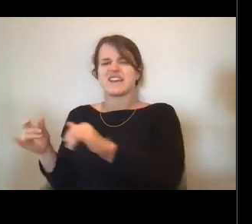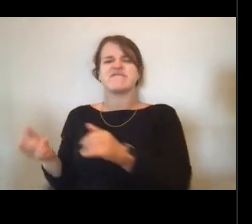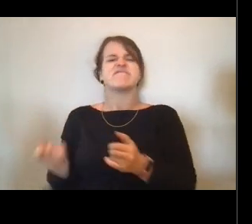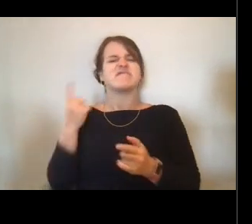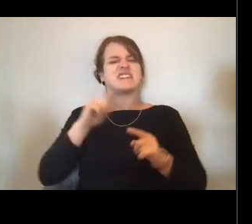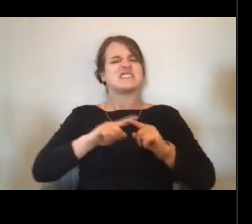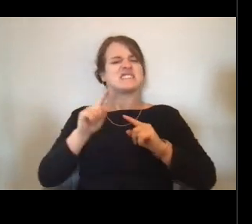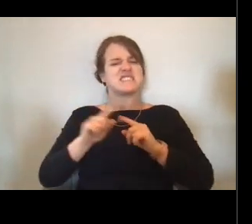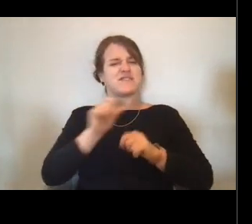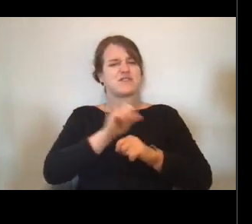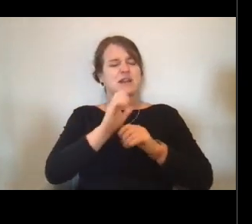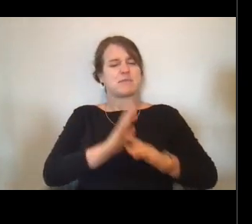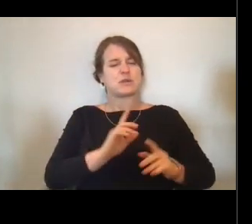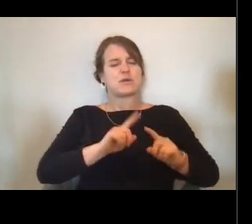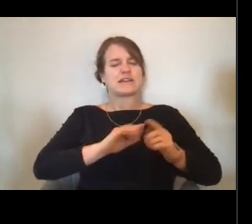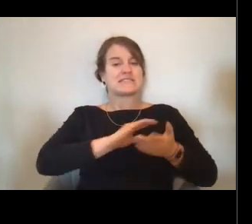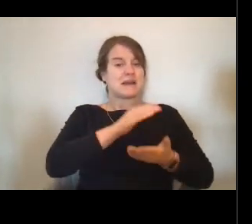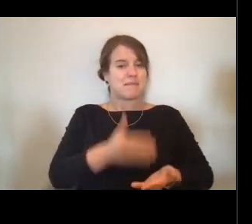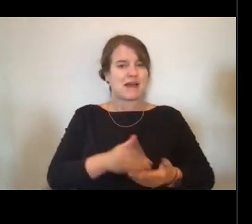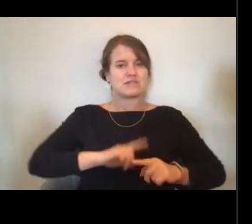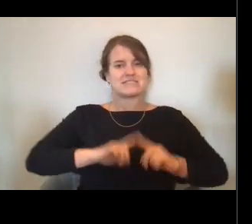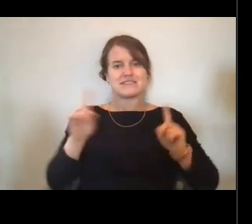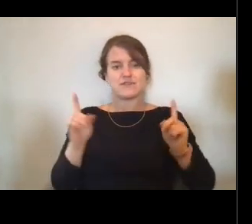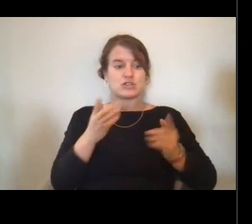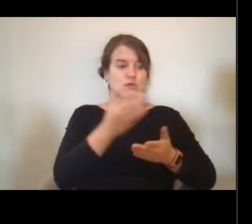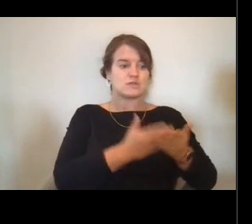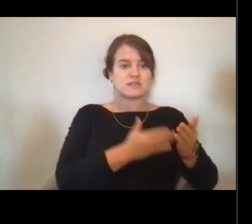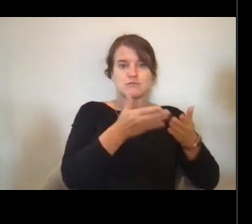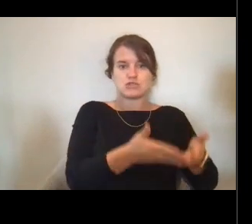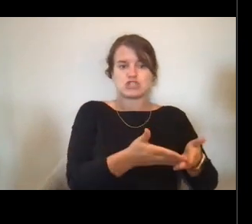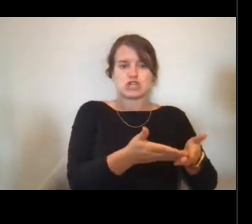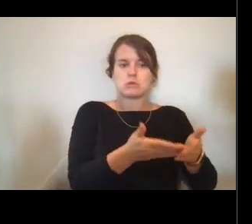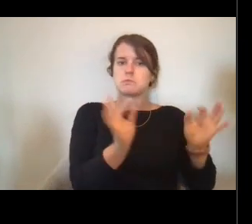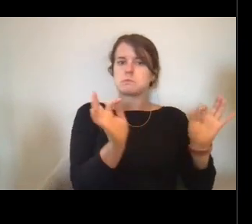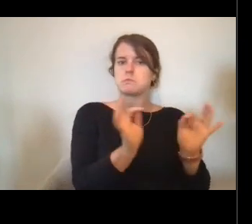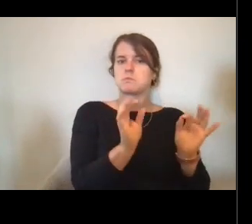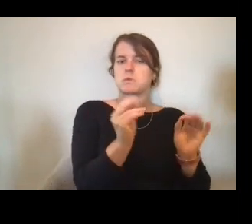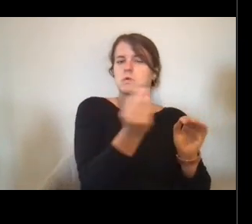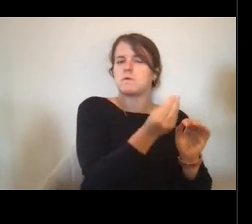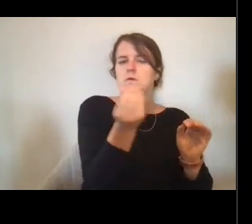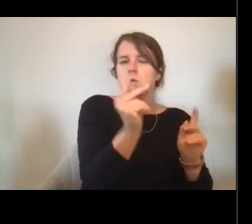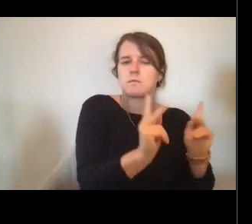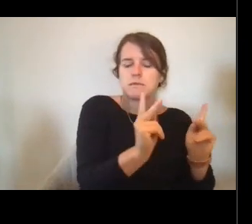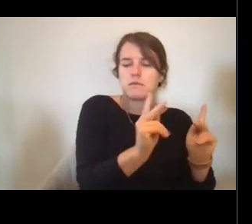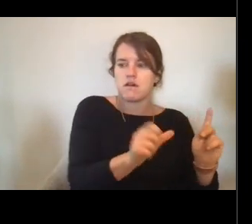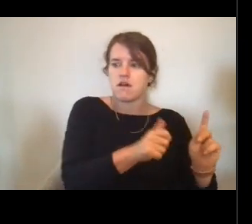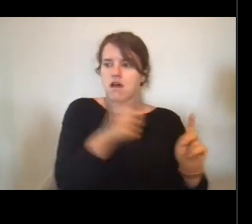Some ships take no scientists. The hydrographic survey vessels oftentimes